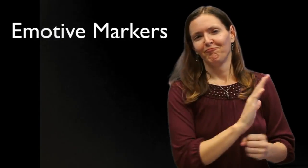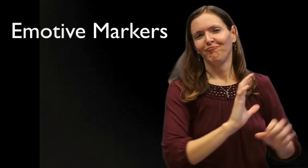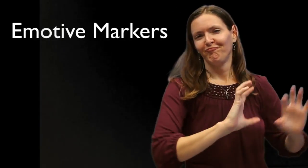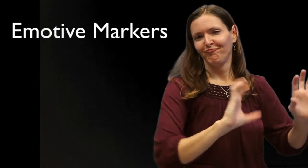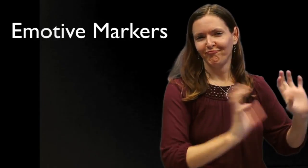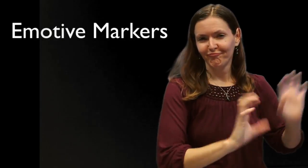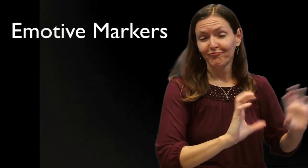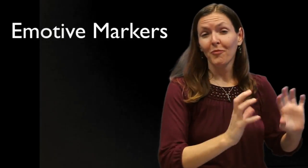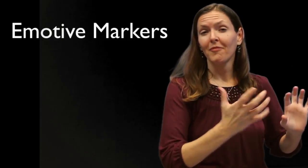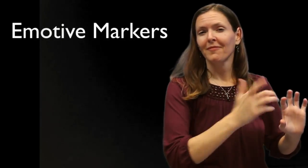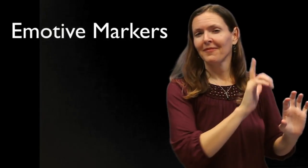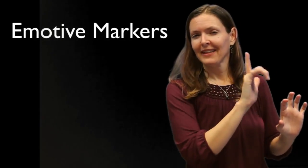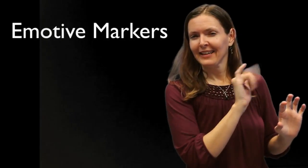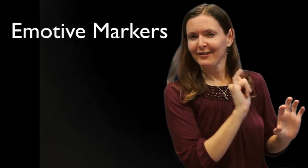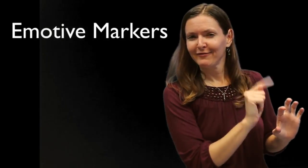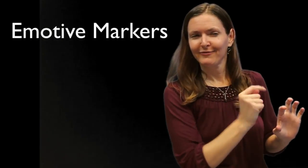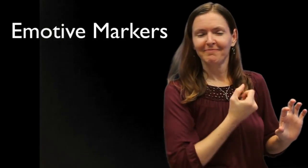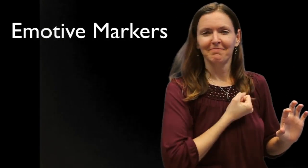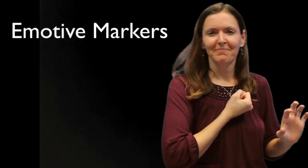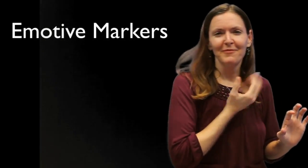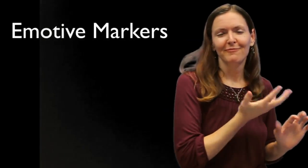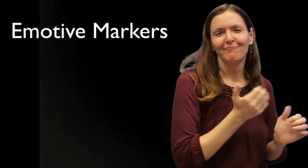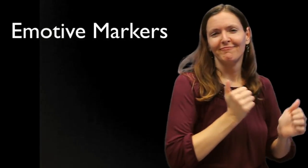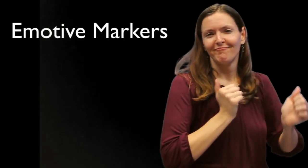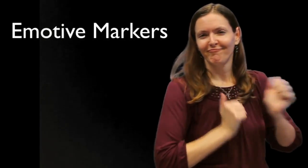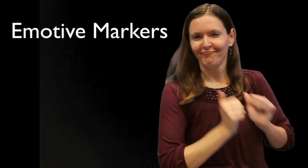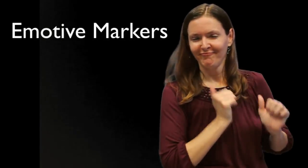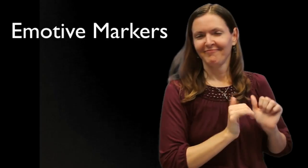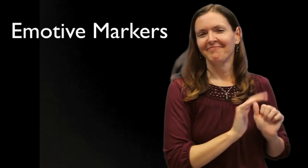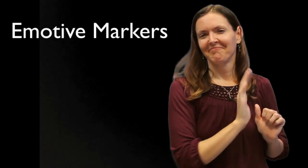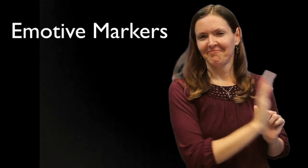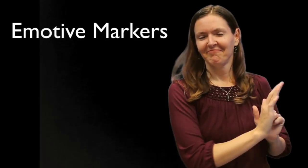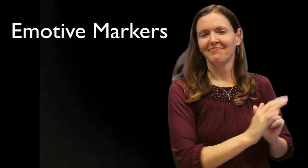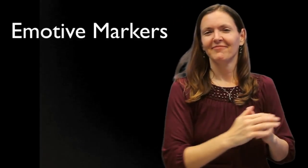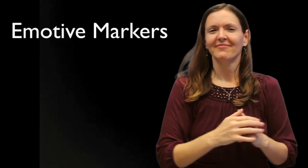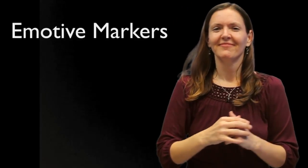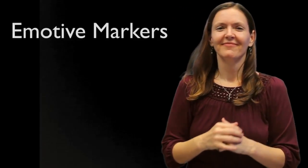Emotive markers are more appropriate for casual conversations, literature, poetry or performances.